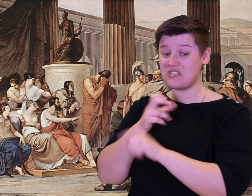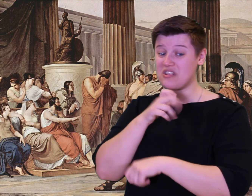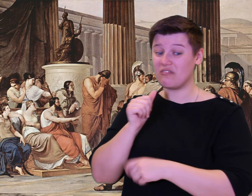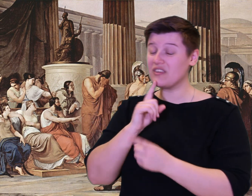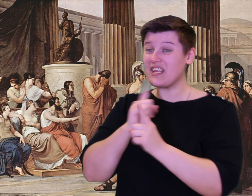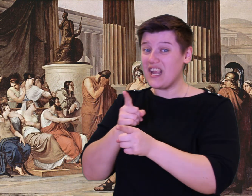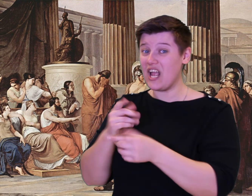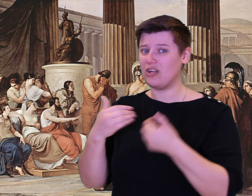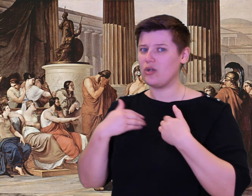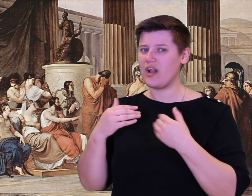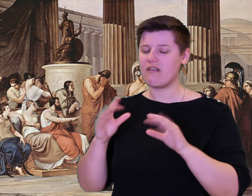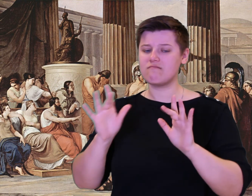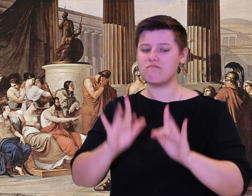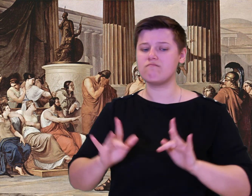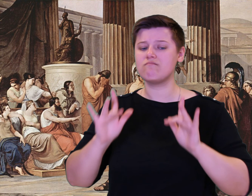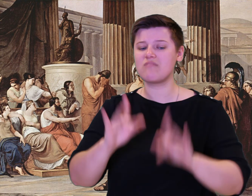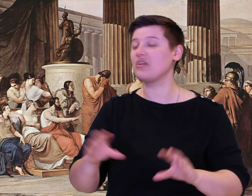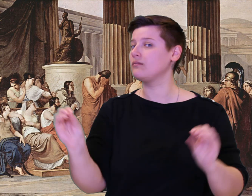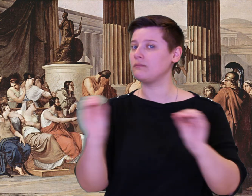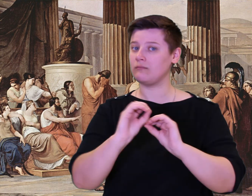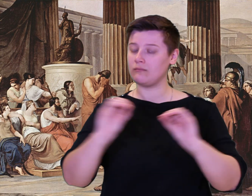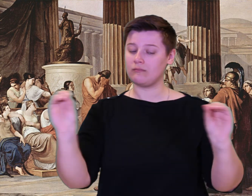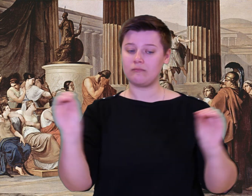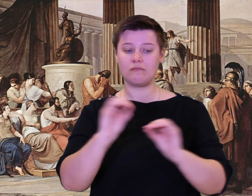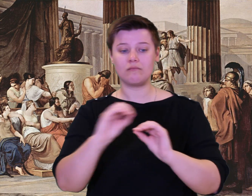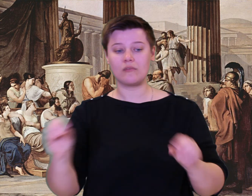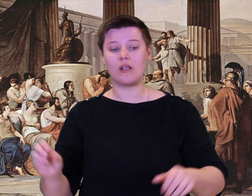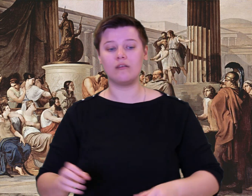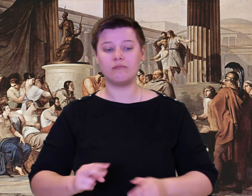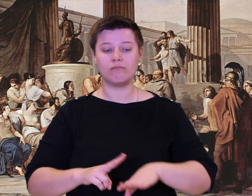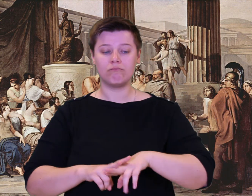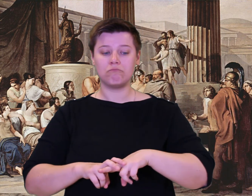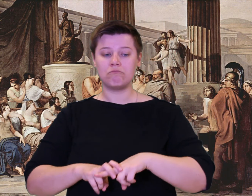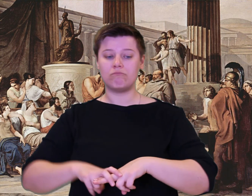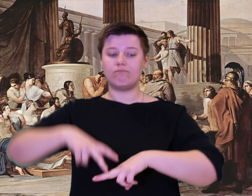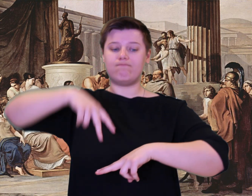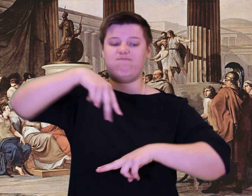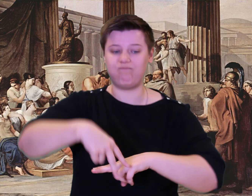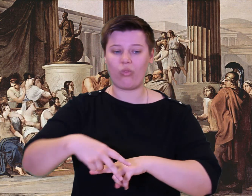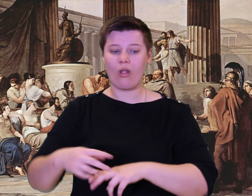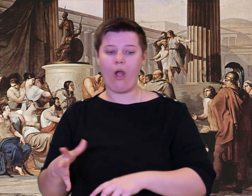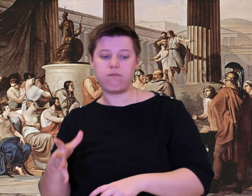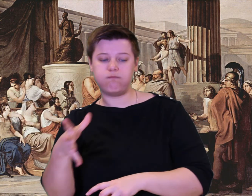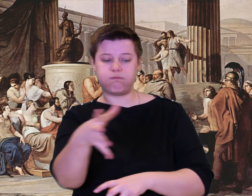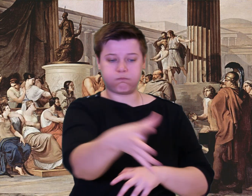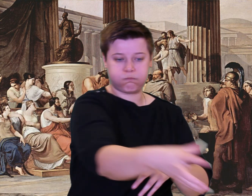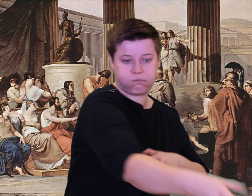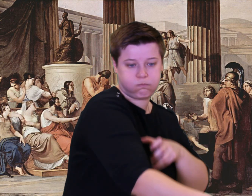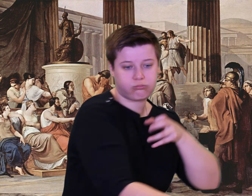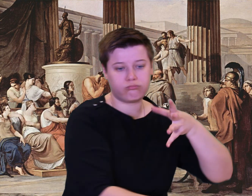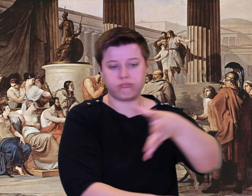But he made no reply and showed no mercy. Leaping up high, he reached his hands